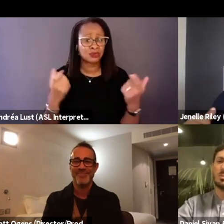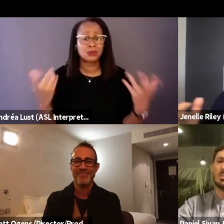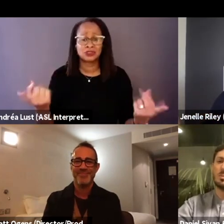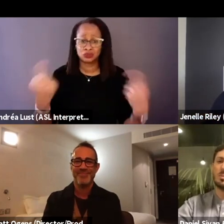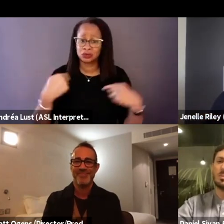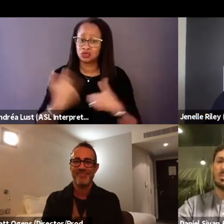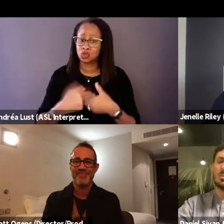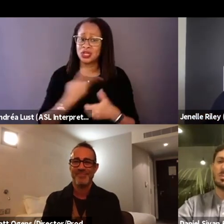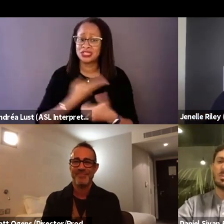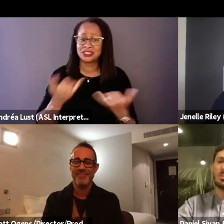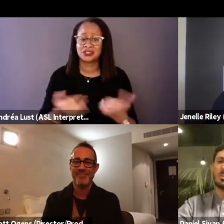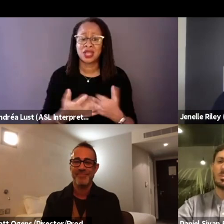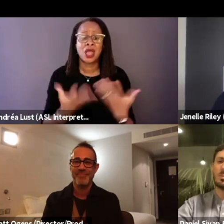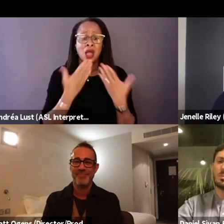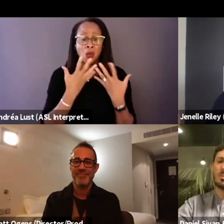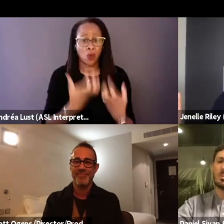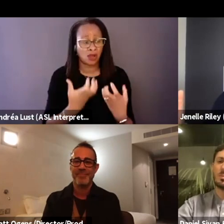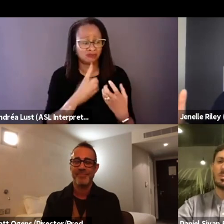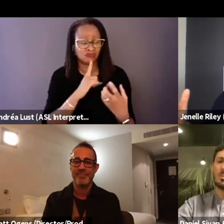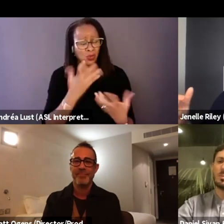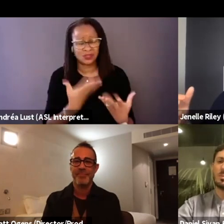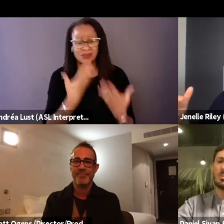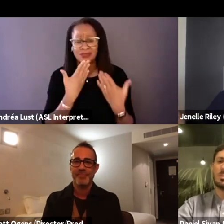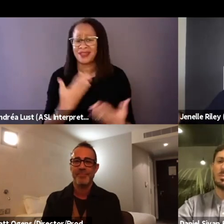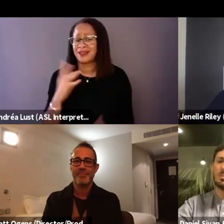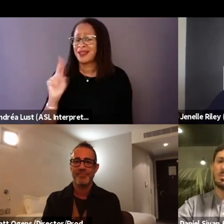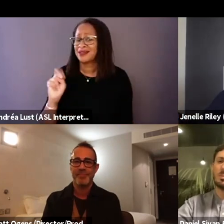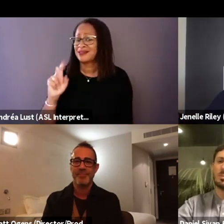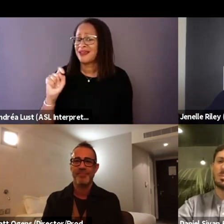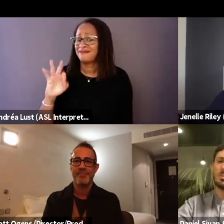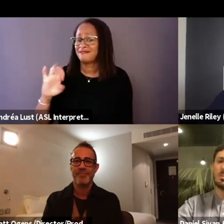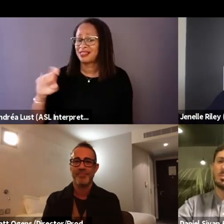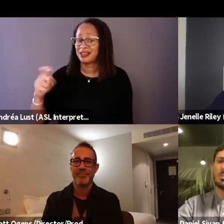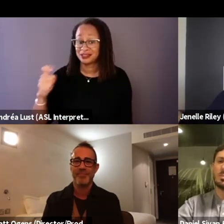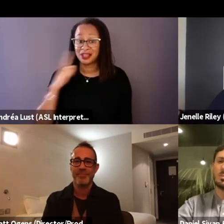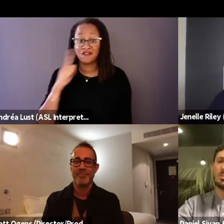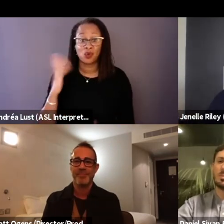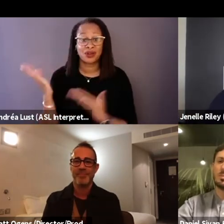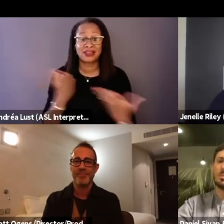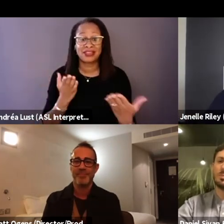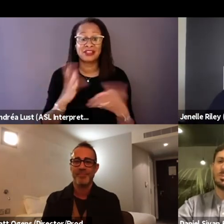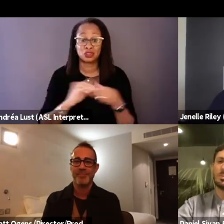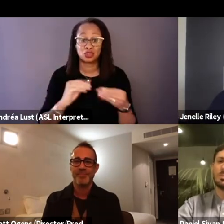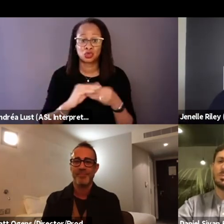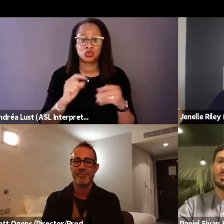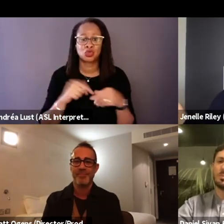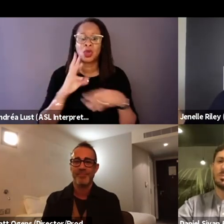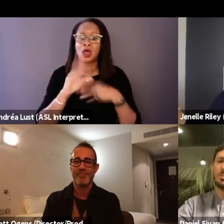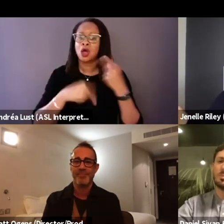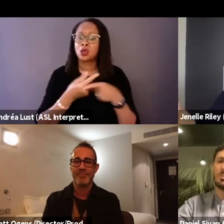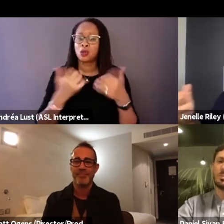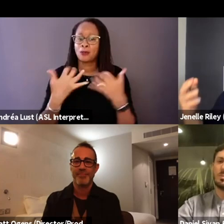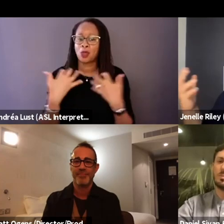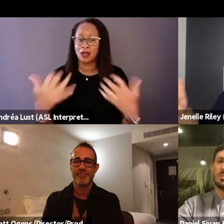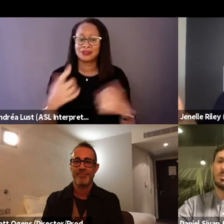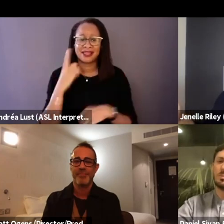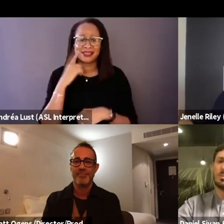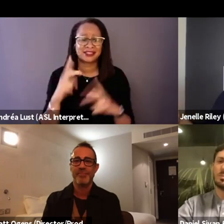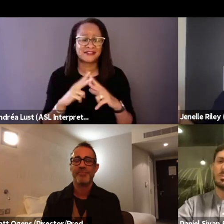I really wanna thank Netflix for, giving these stories to a global audience. I think it's really exciting, more and more people I know